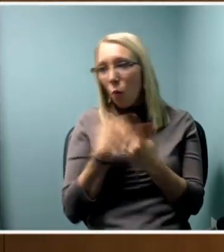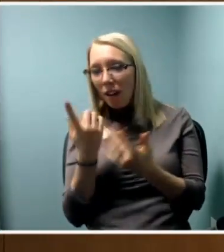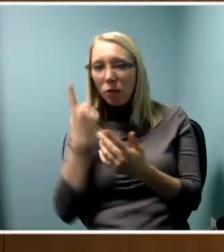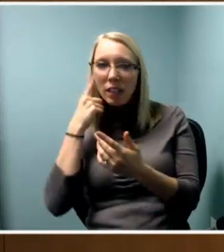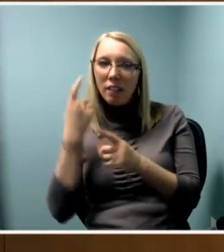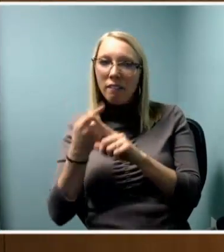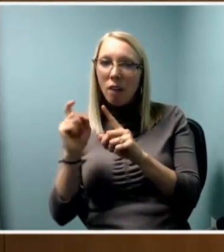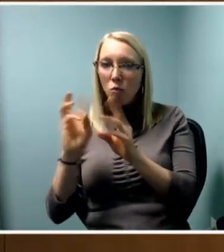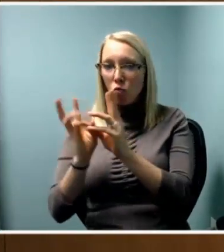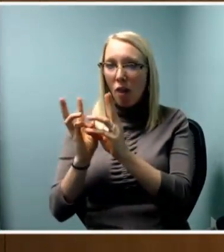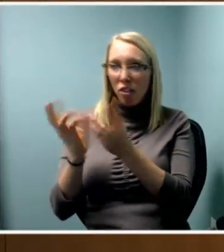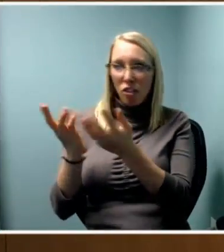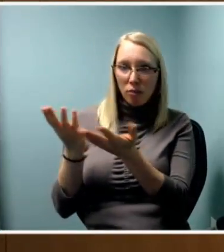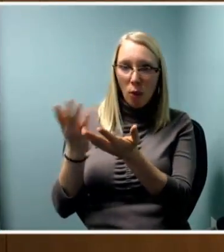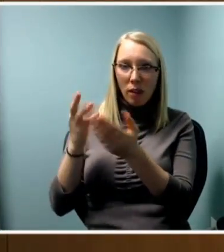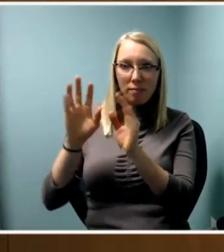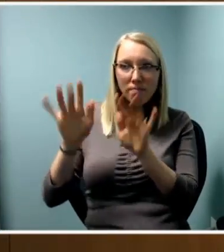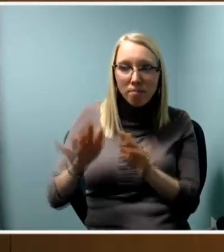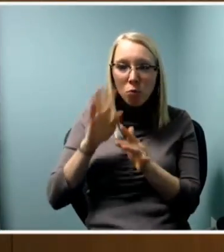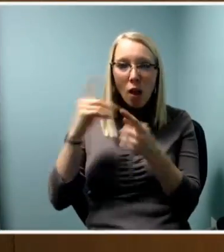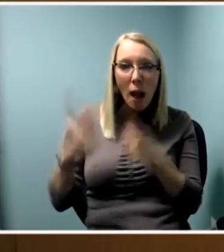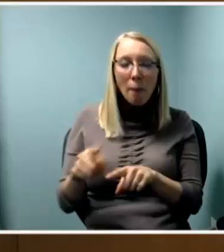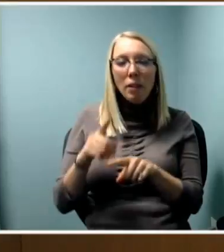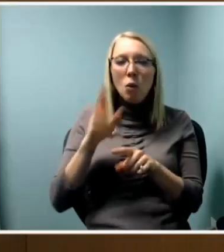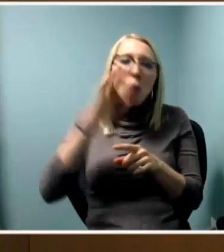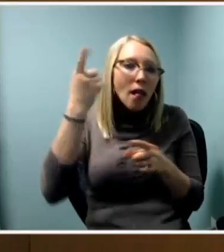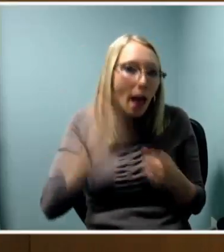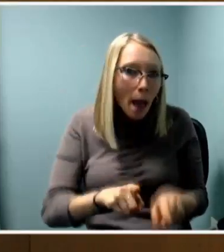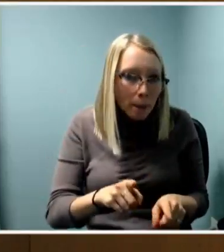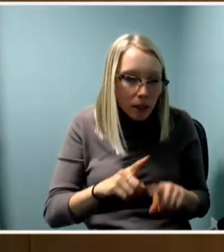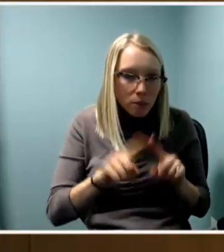It's going to happen. We all know that. And so yes.